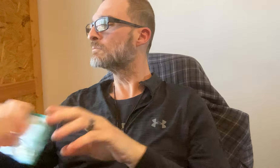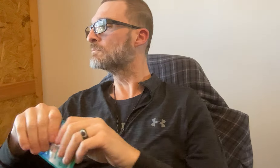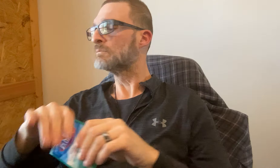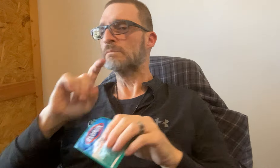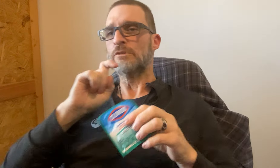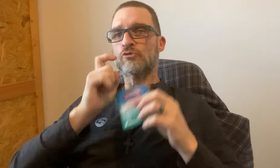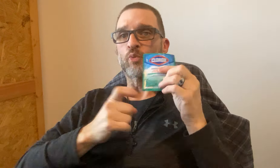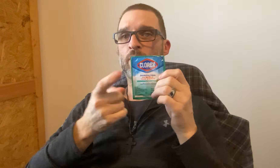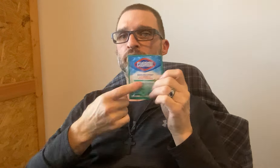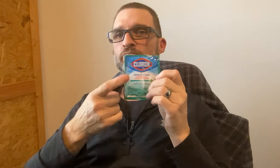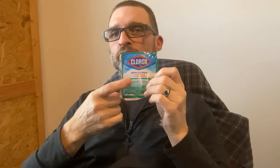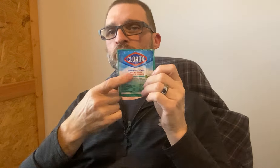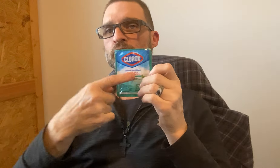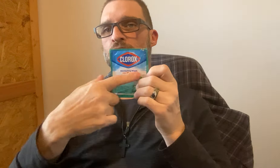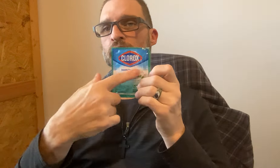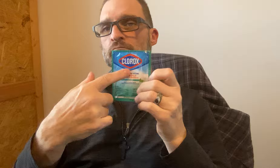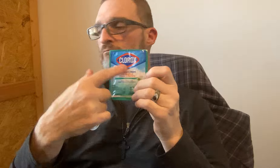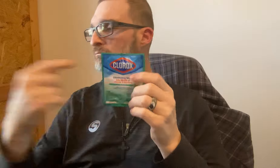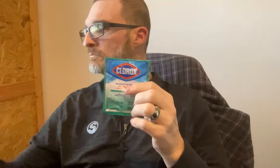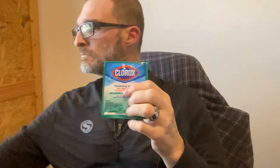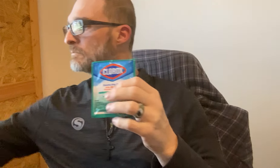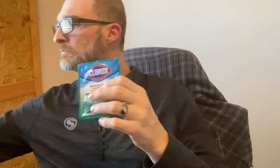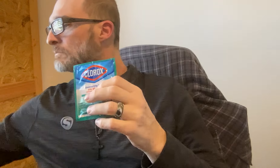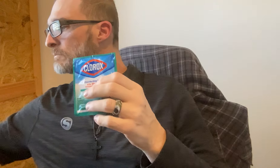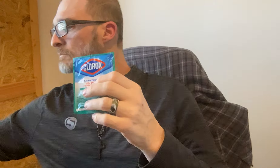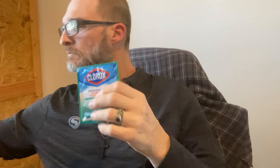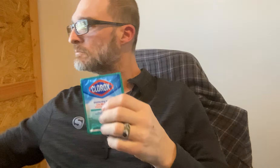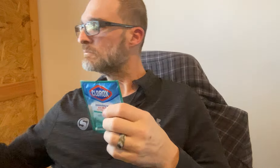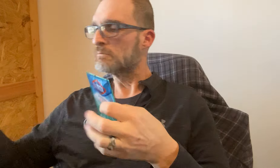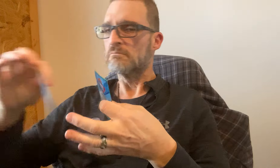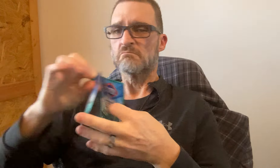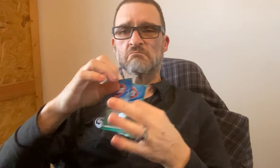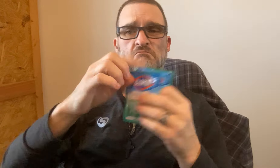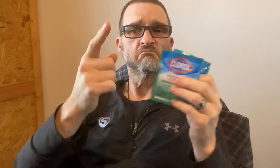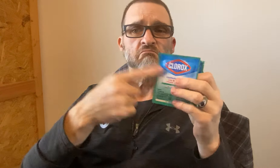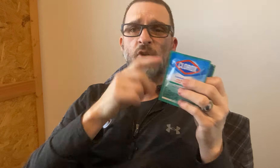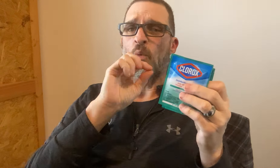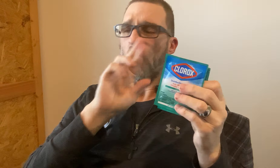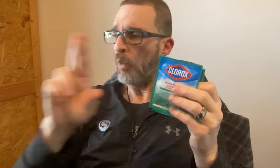And donate sanitizing wipes.